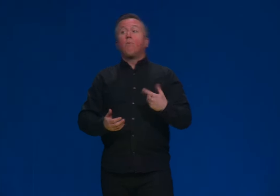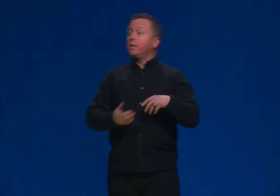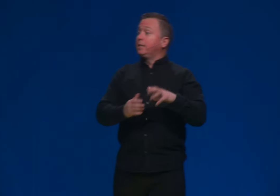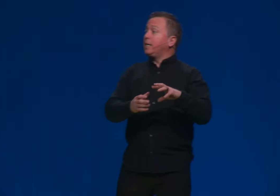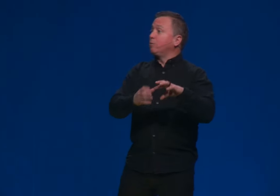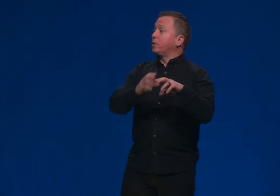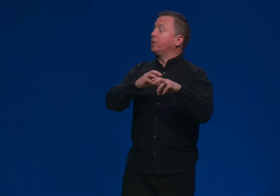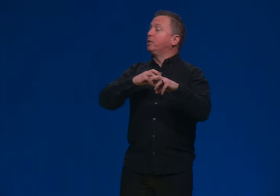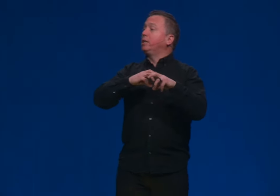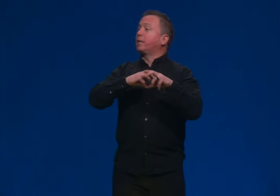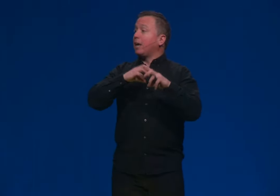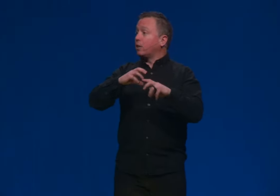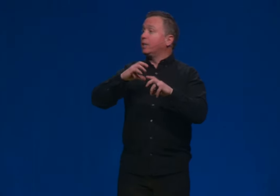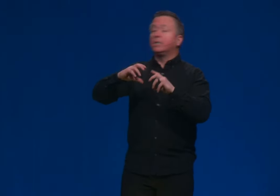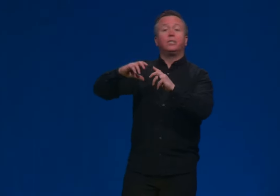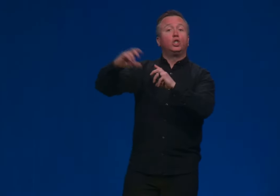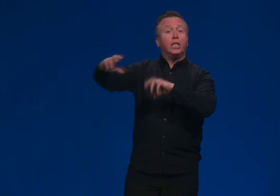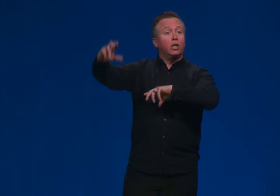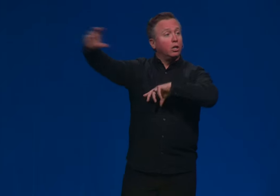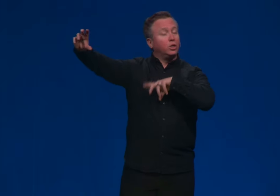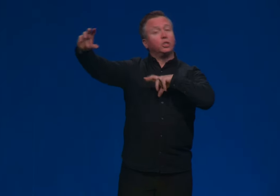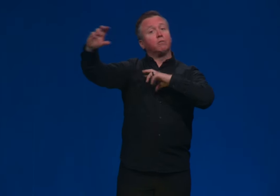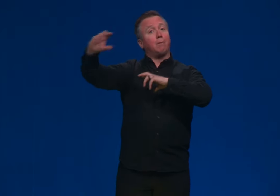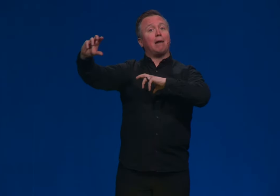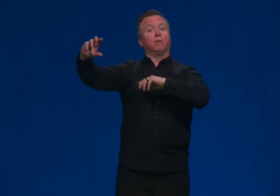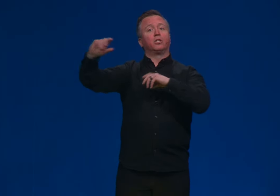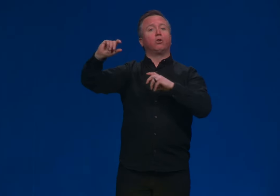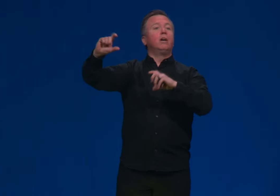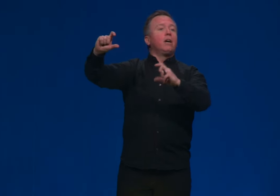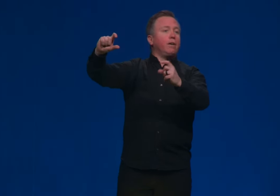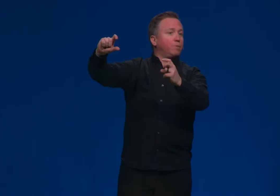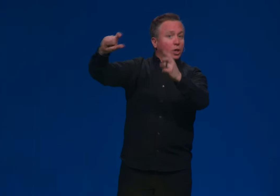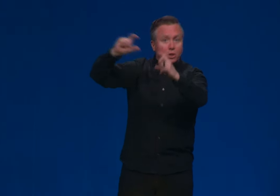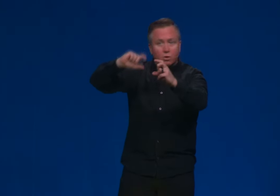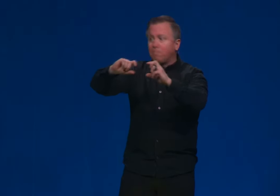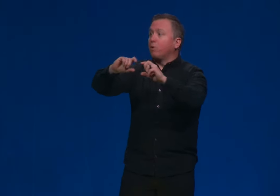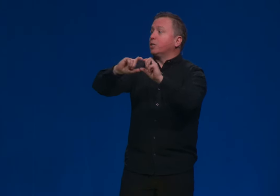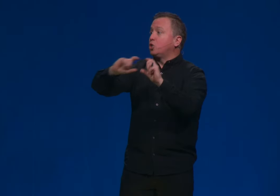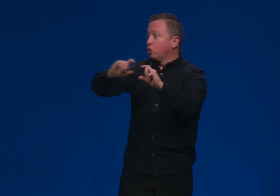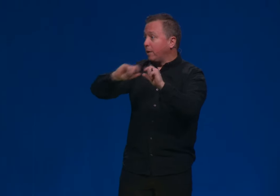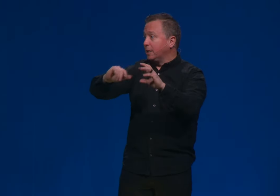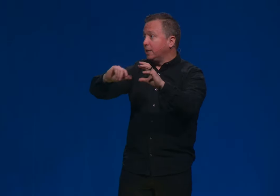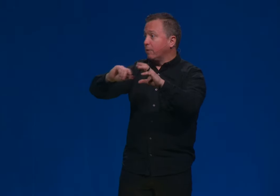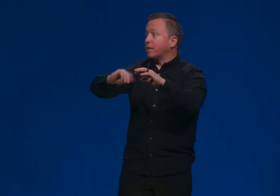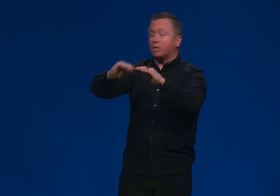And what he did was he he calculated the genealogies of the Bible. And so if Jesus was born at zero A.D., Right.